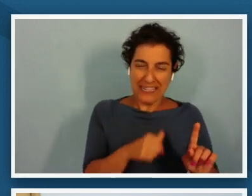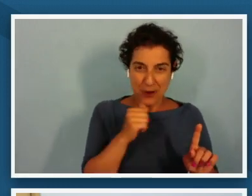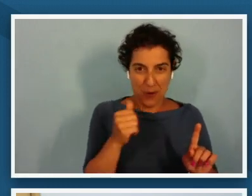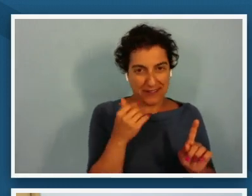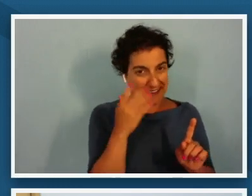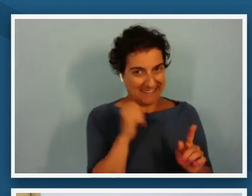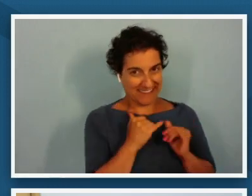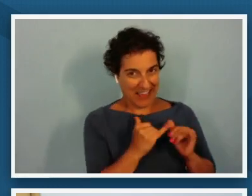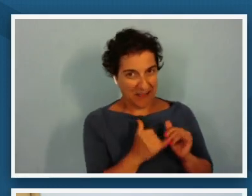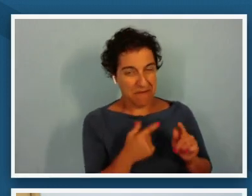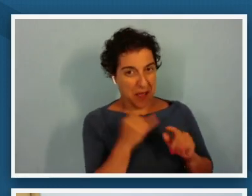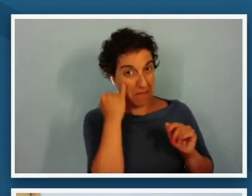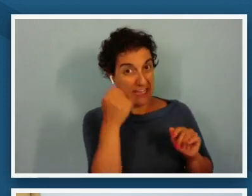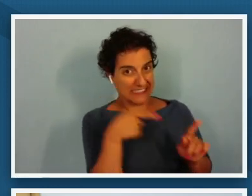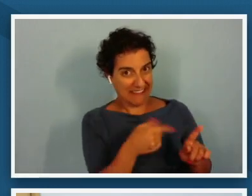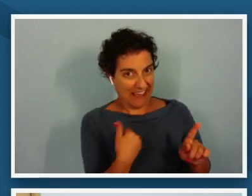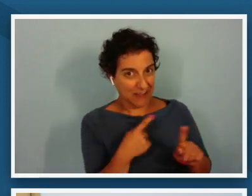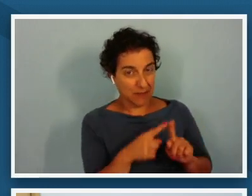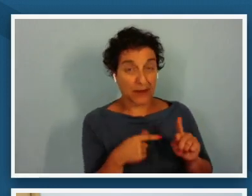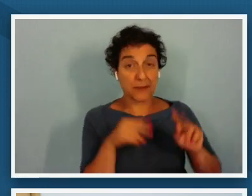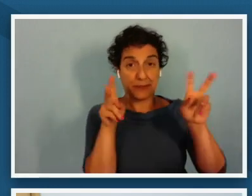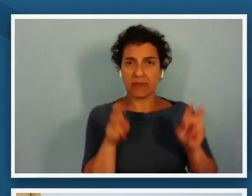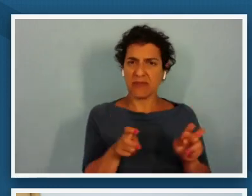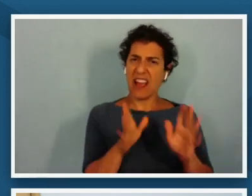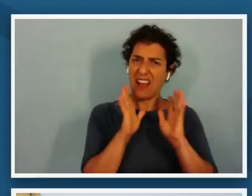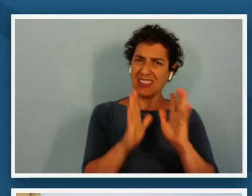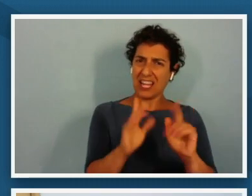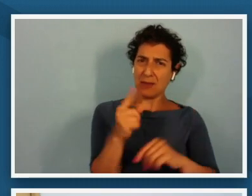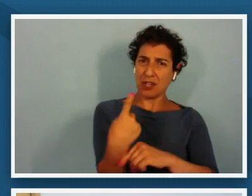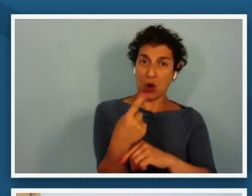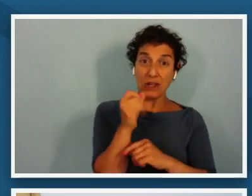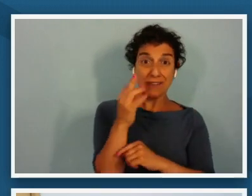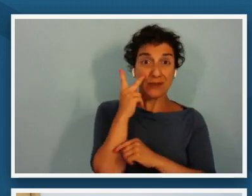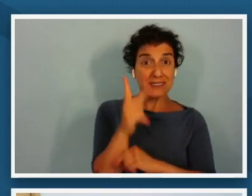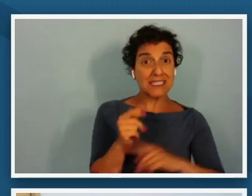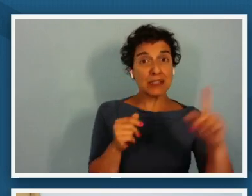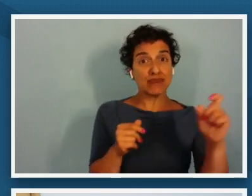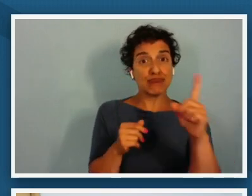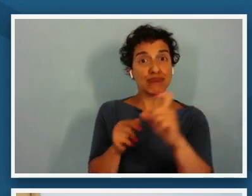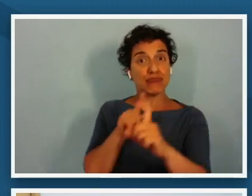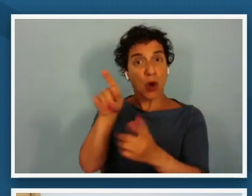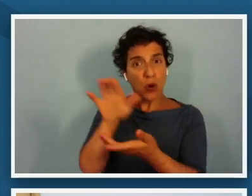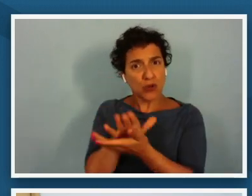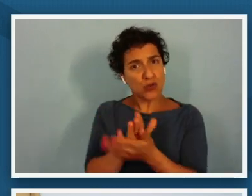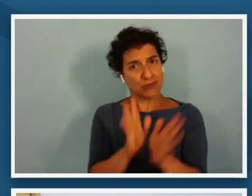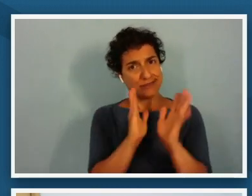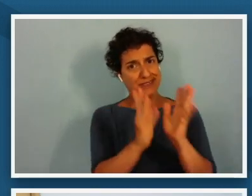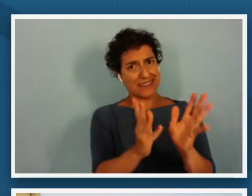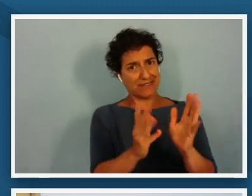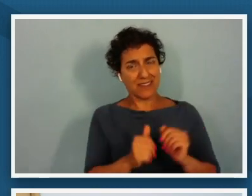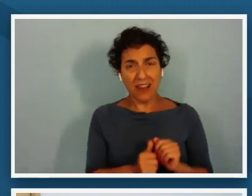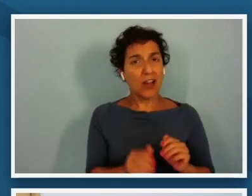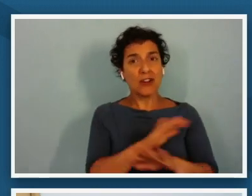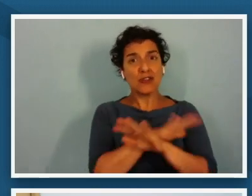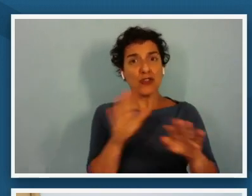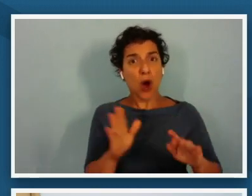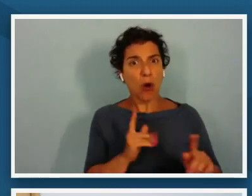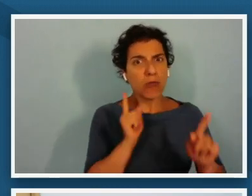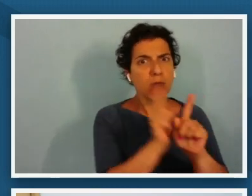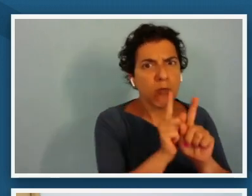douglas says let him alone if you see him on his way to school let him alone